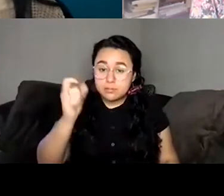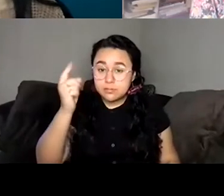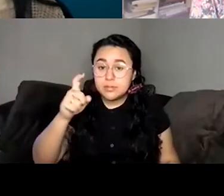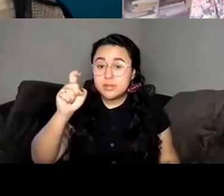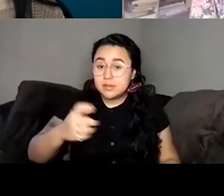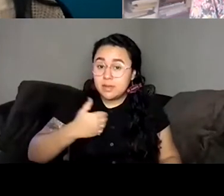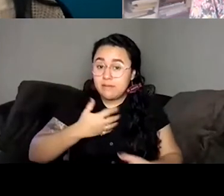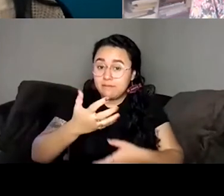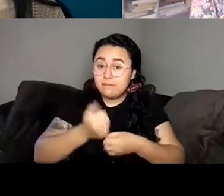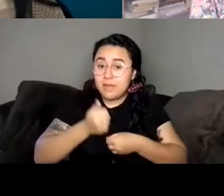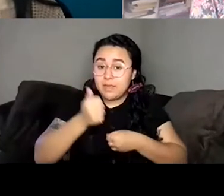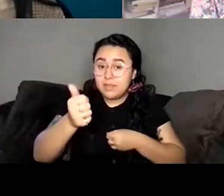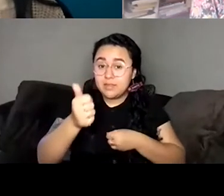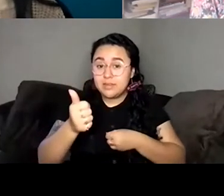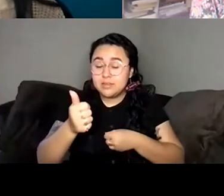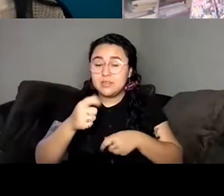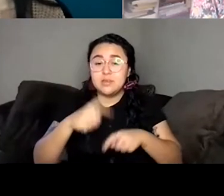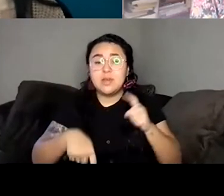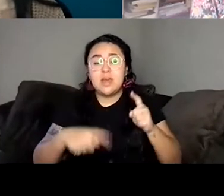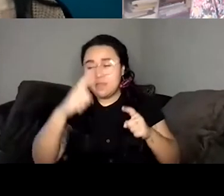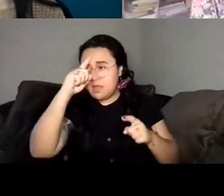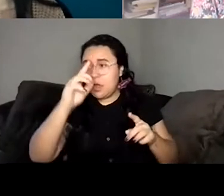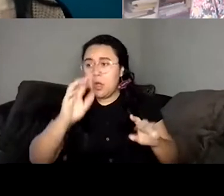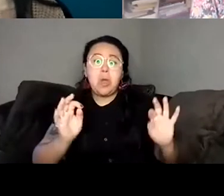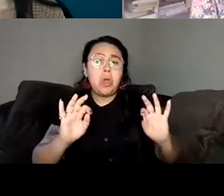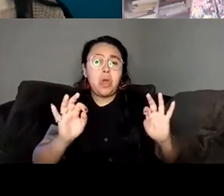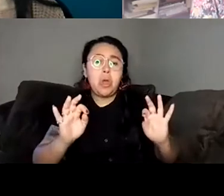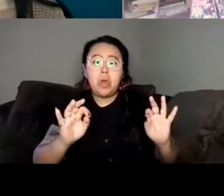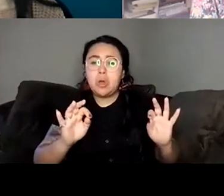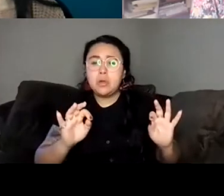understate how important it is to have like people around you who are supporting you as